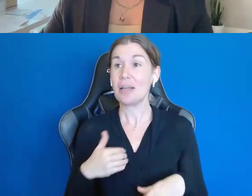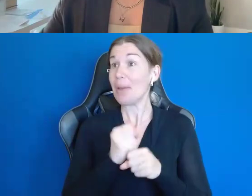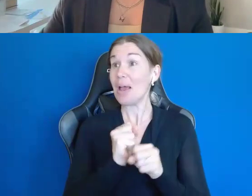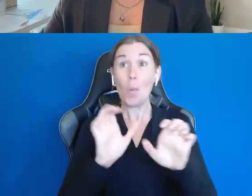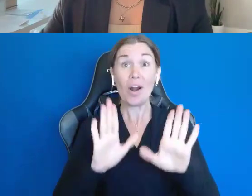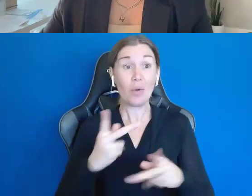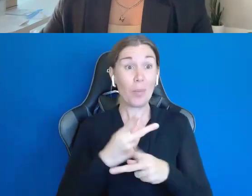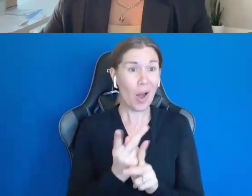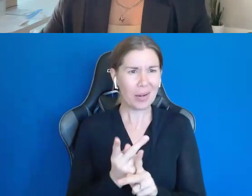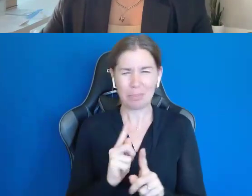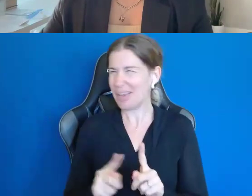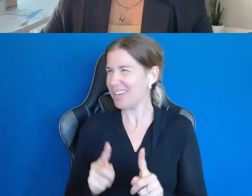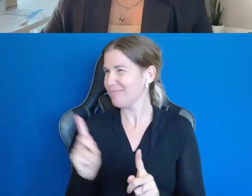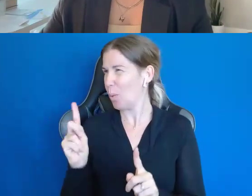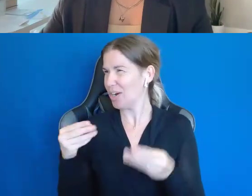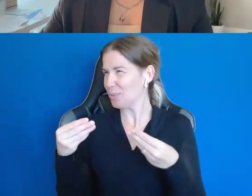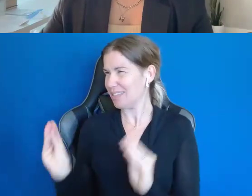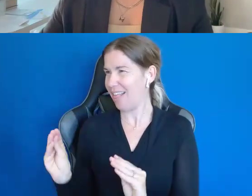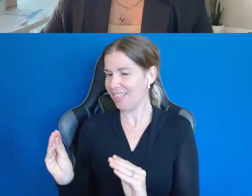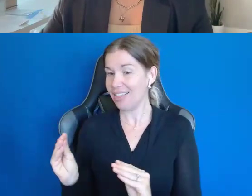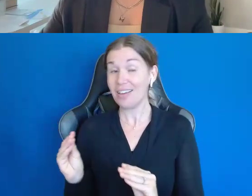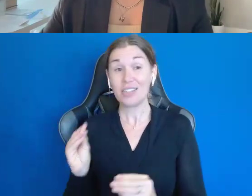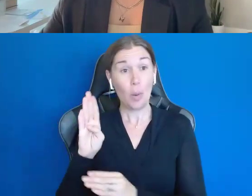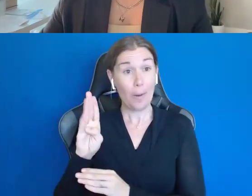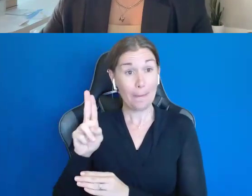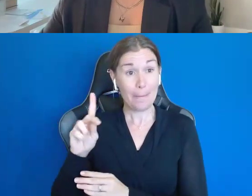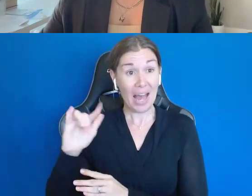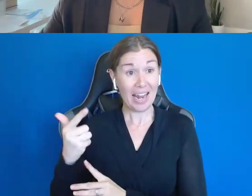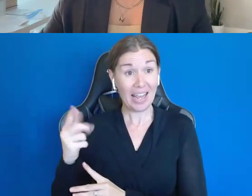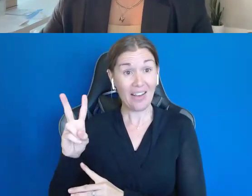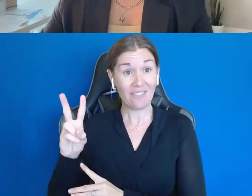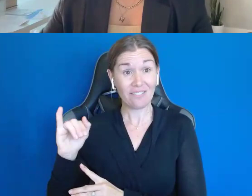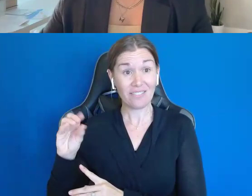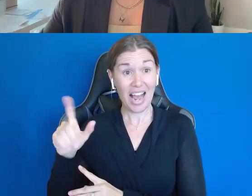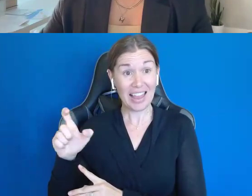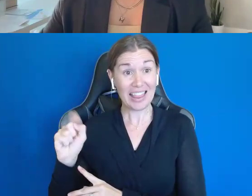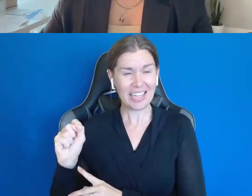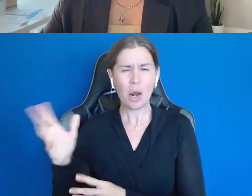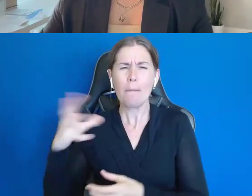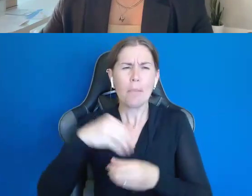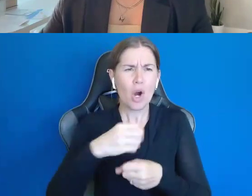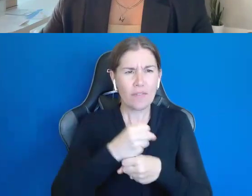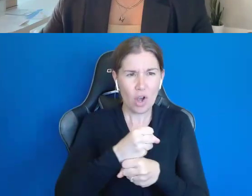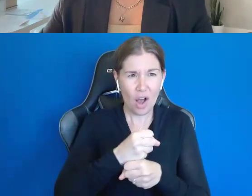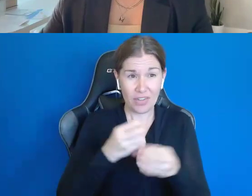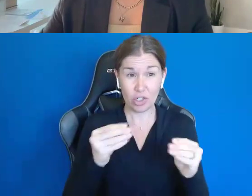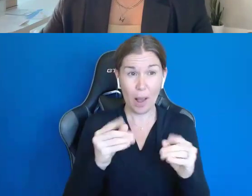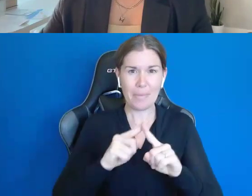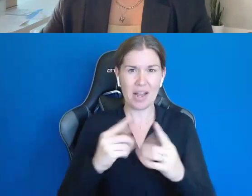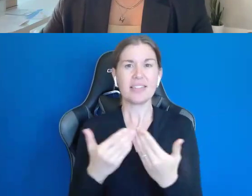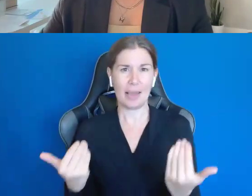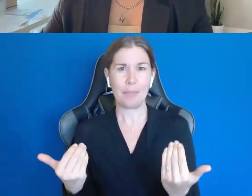So, Budding Violet became just part of the coffee shop, but like a separate part where